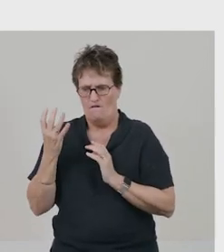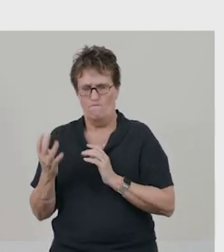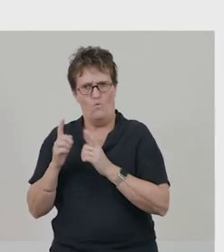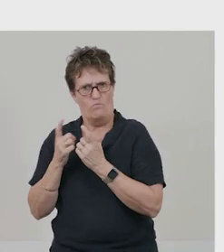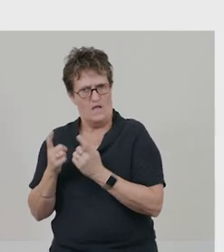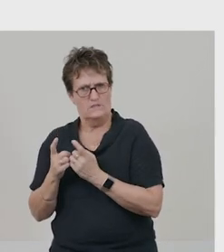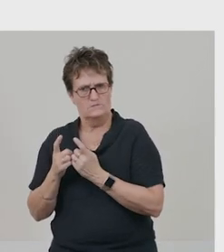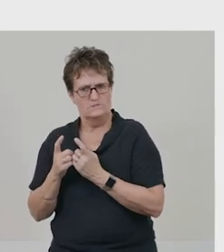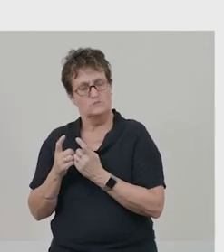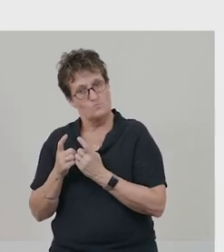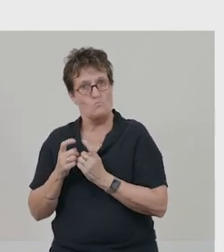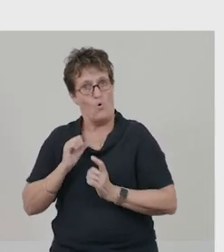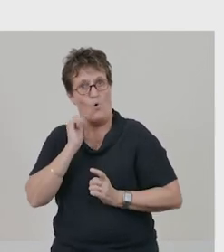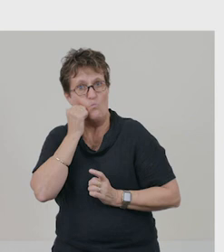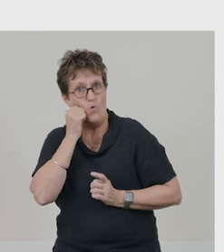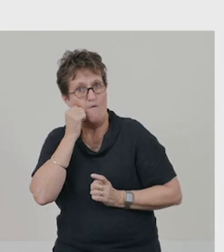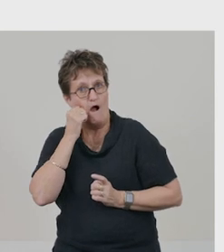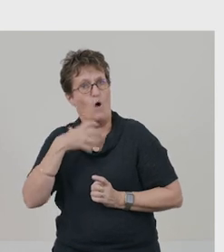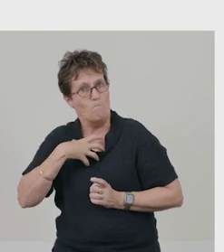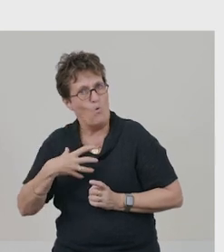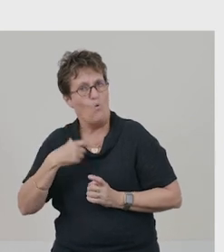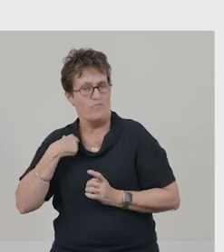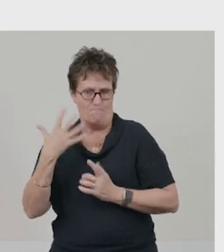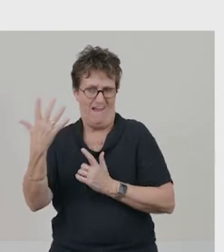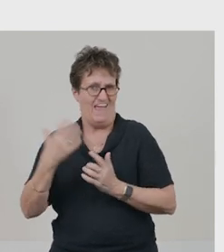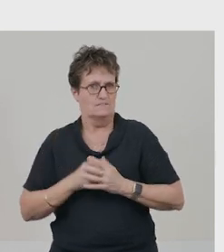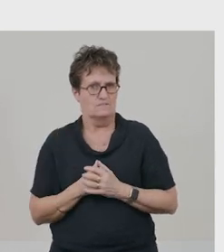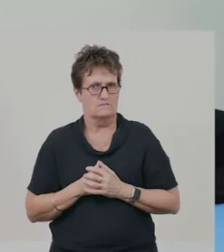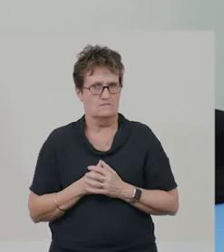and four materials were warmer than my hand.